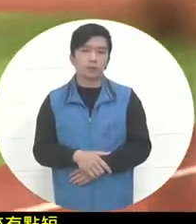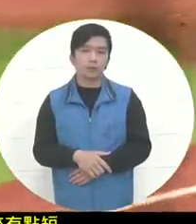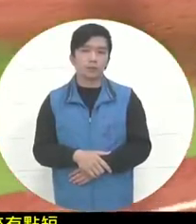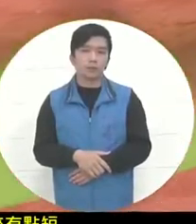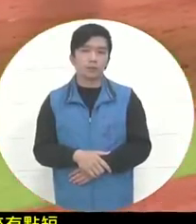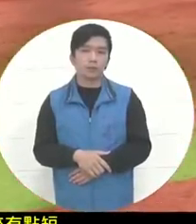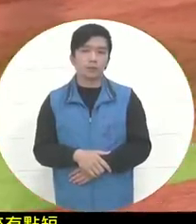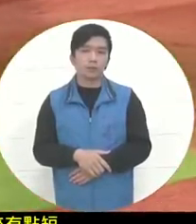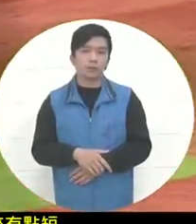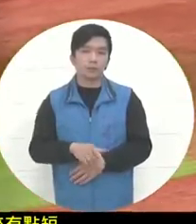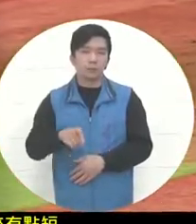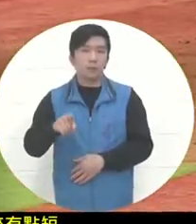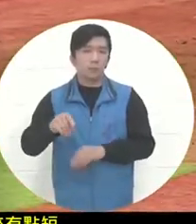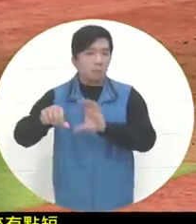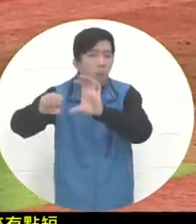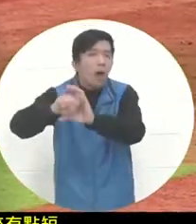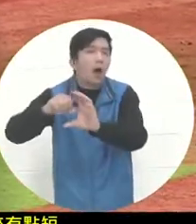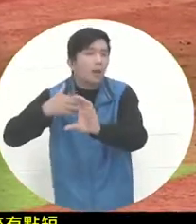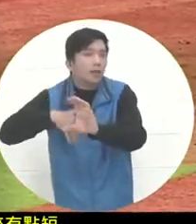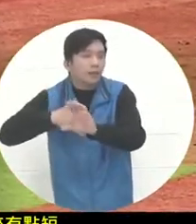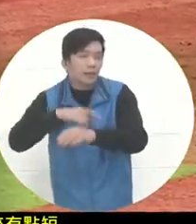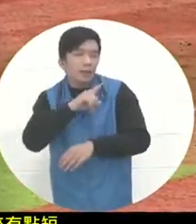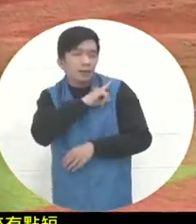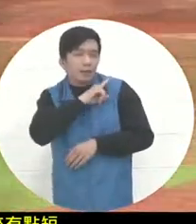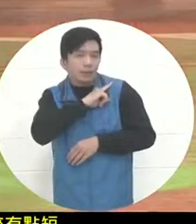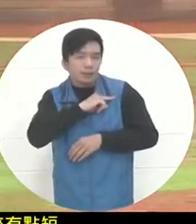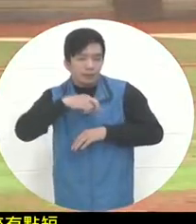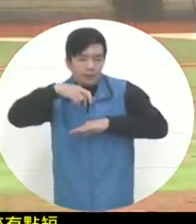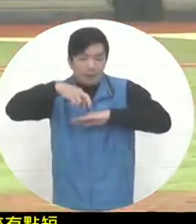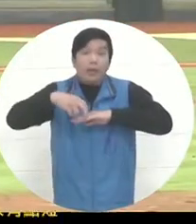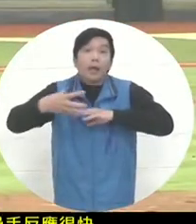When he caught the ball, he knew that his foot It's already out of this world.